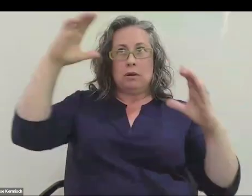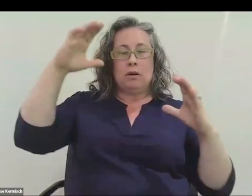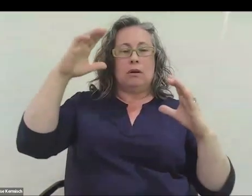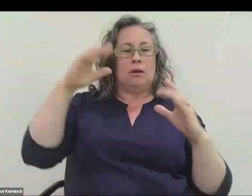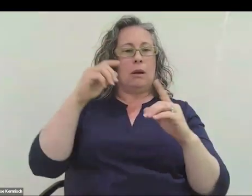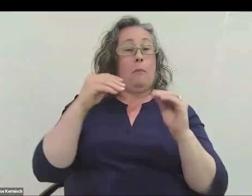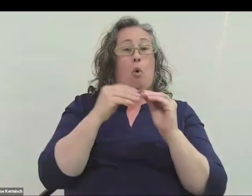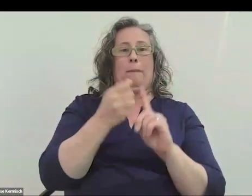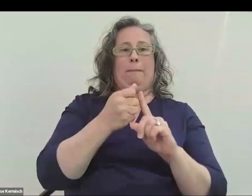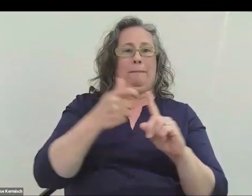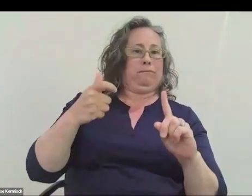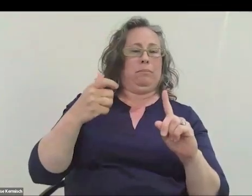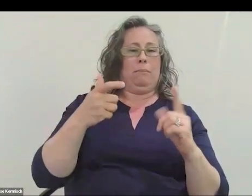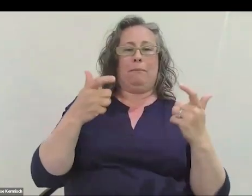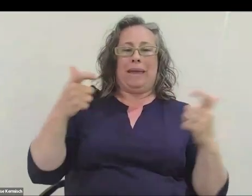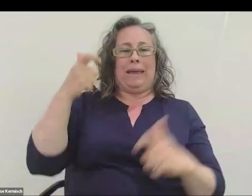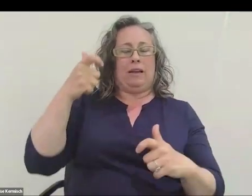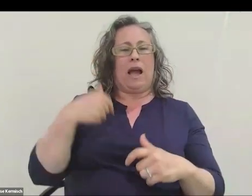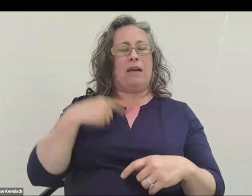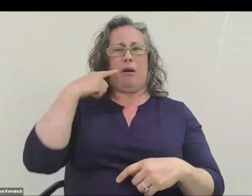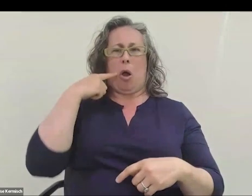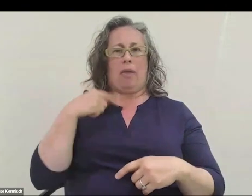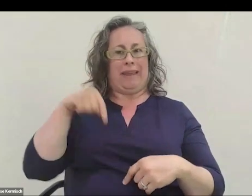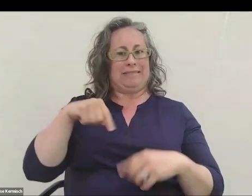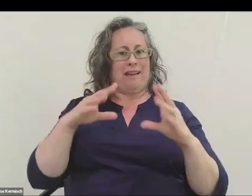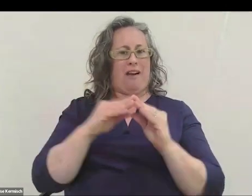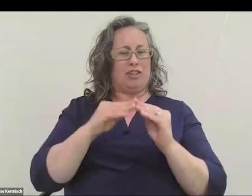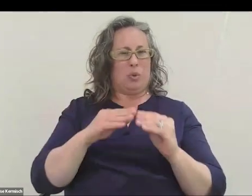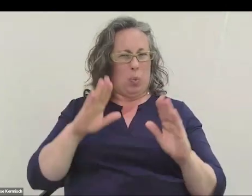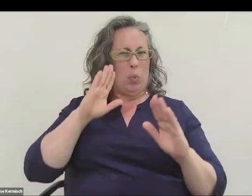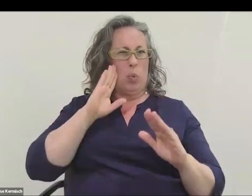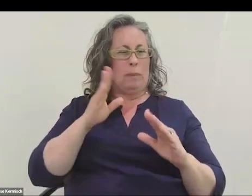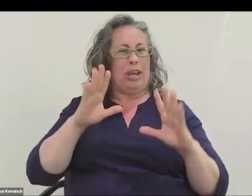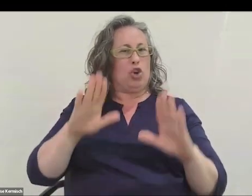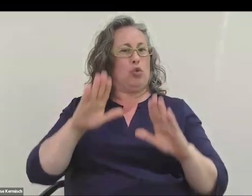and I thought, "Wouldn't it be great to hold this conference in space?" I'd love one day to have a space station